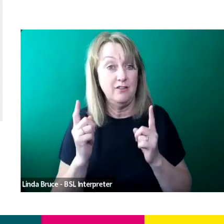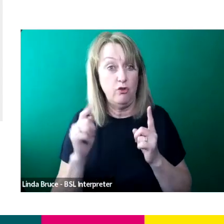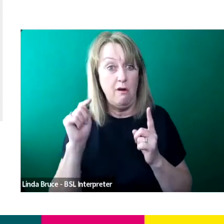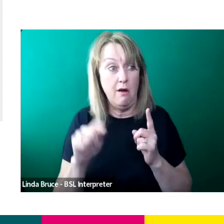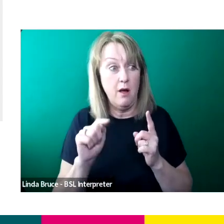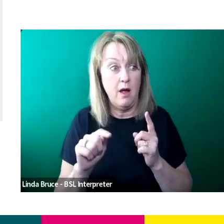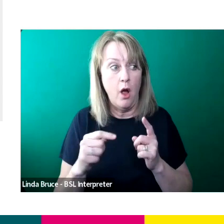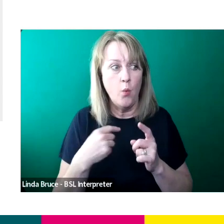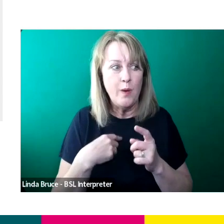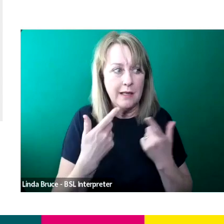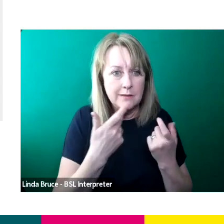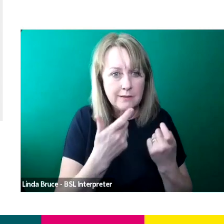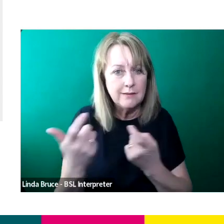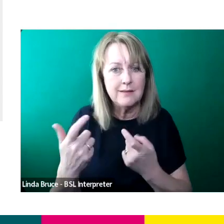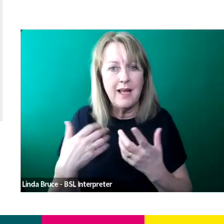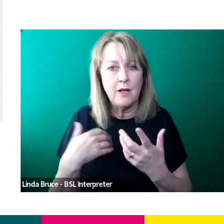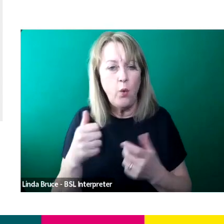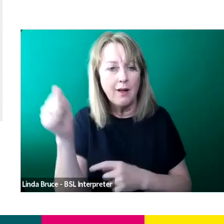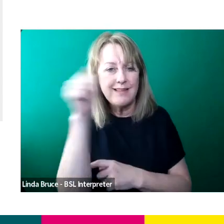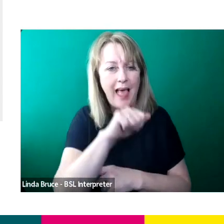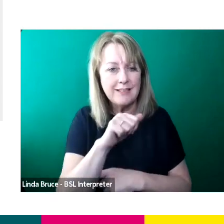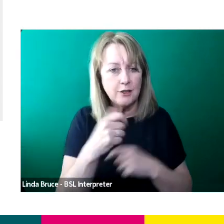we search do our talent searches basically.